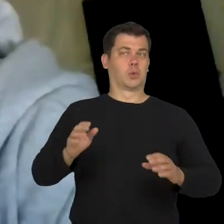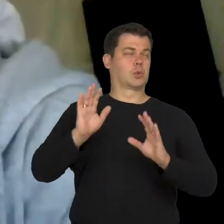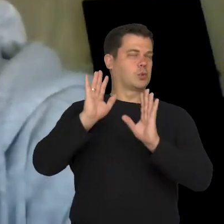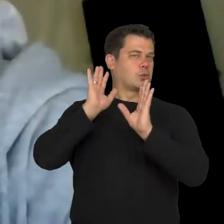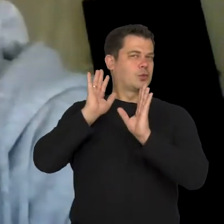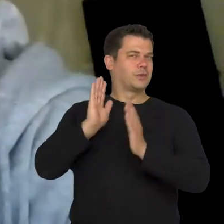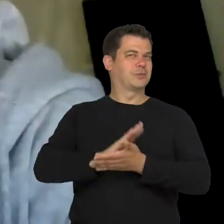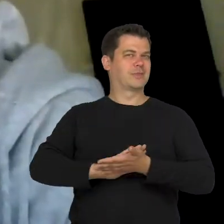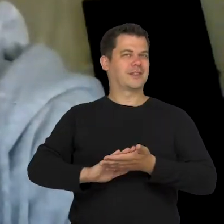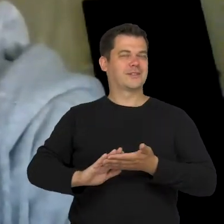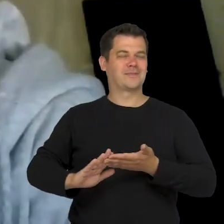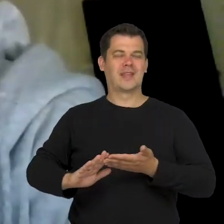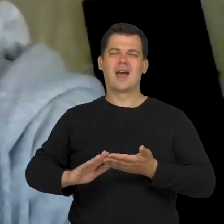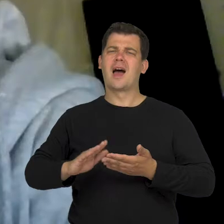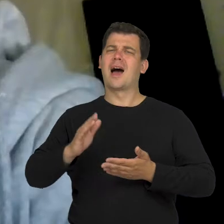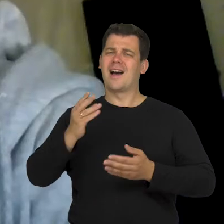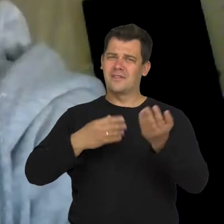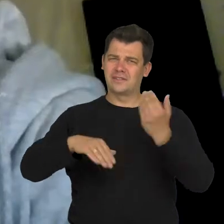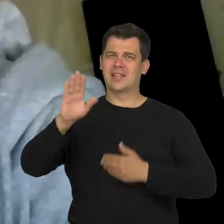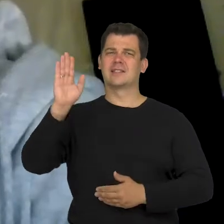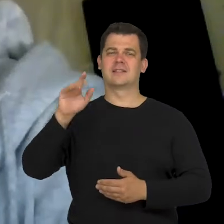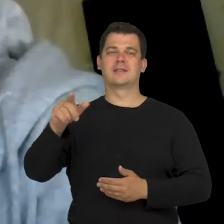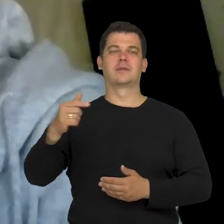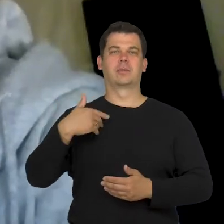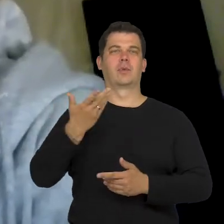But, in most cases, those were people with disabilities.